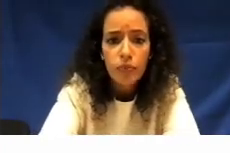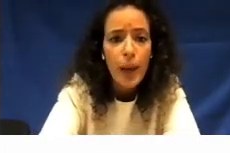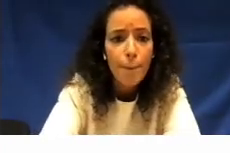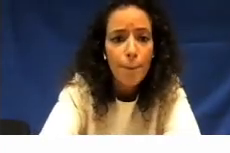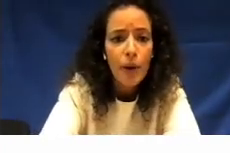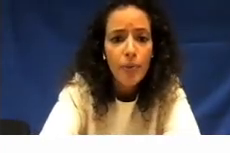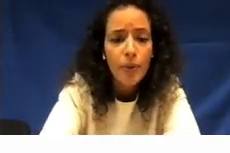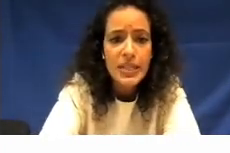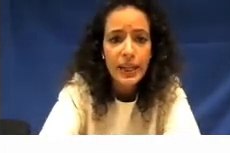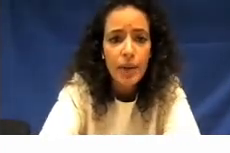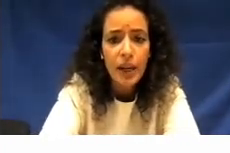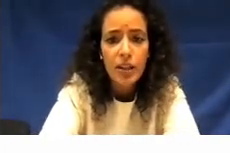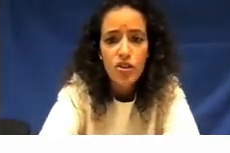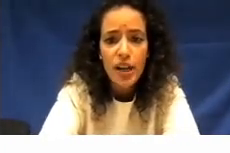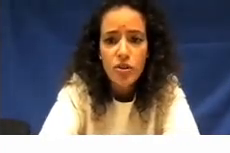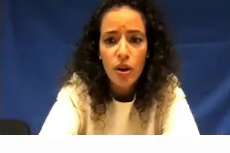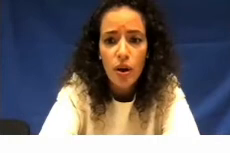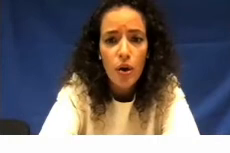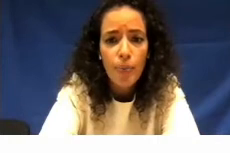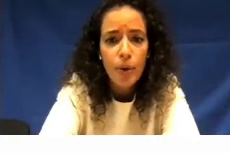yep bear with me one second let me get the chat open